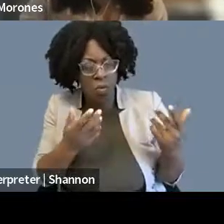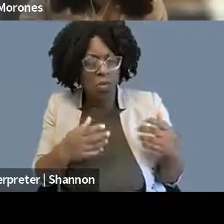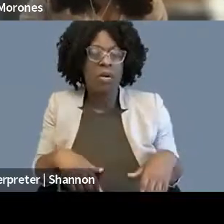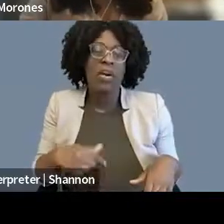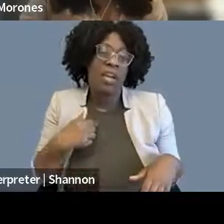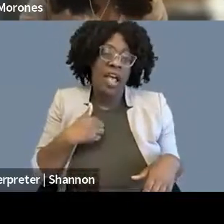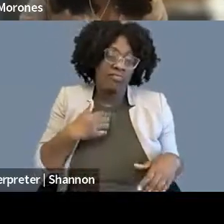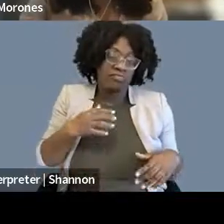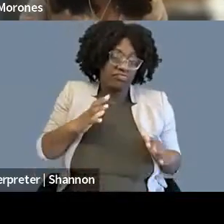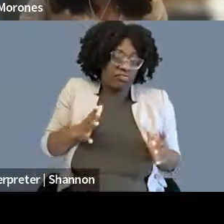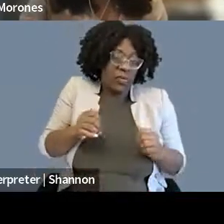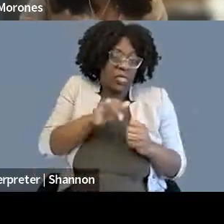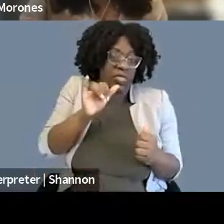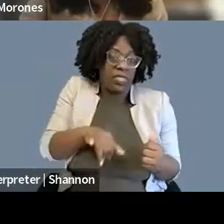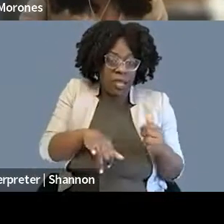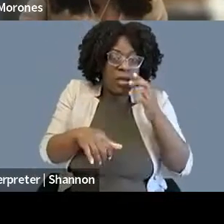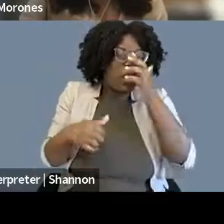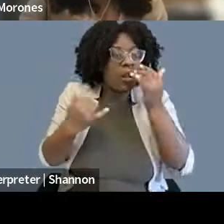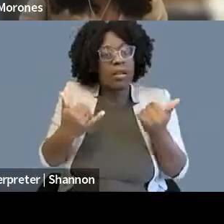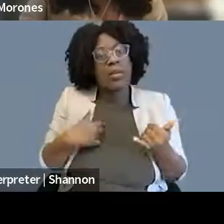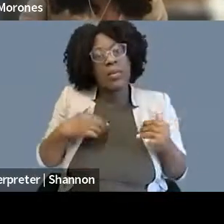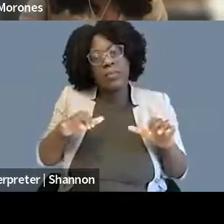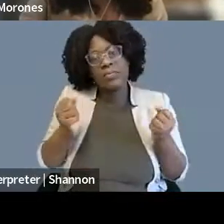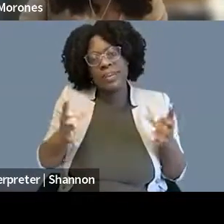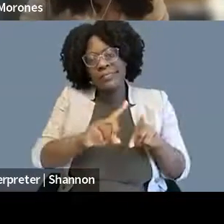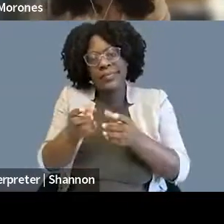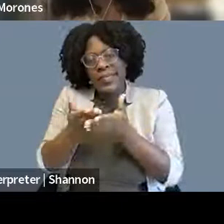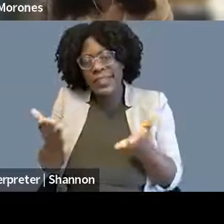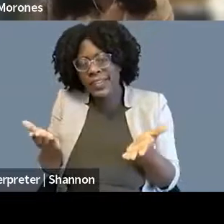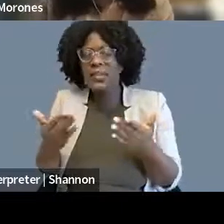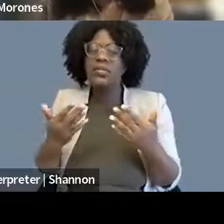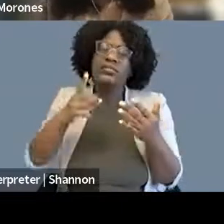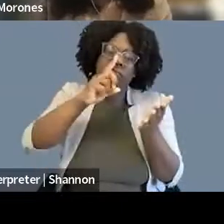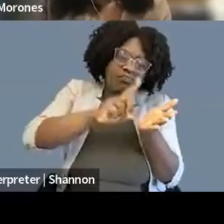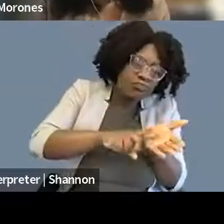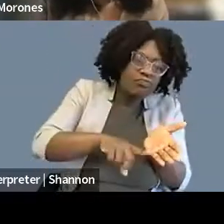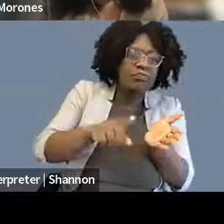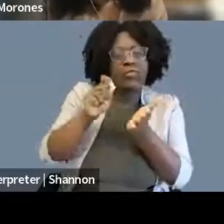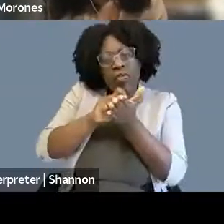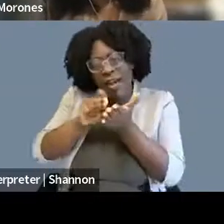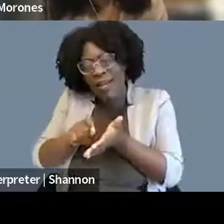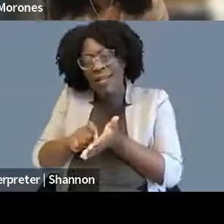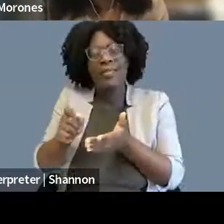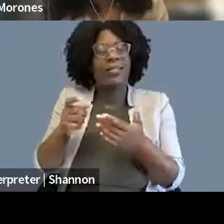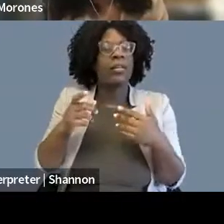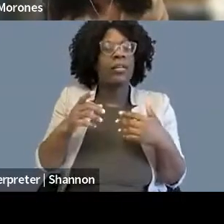There's still kind of a core research and writing component, but I get to do a lot more interfacing with other experts,